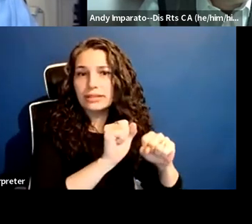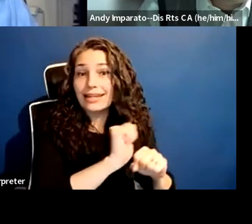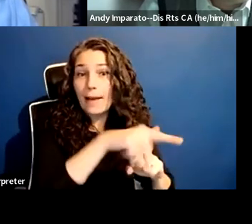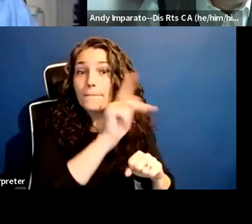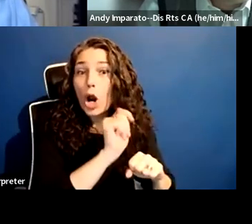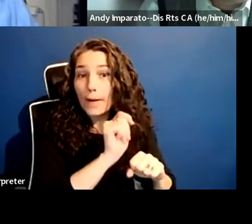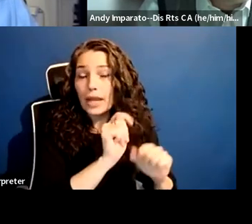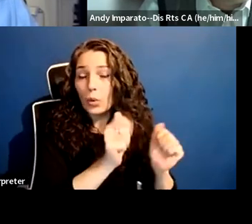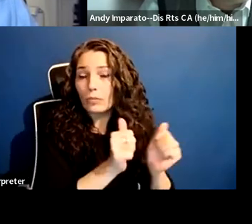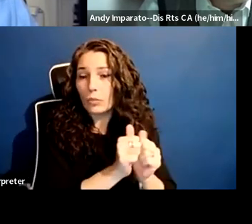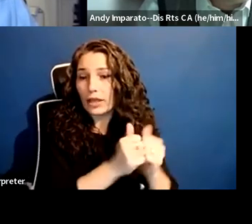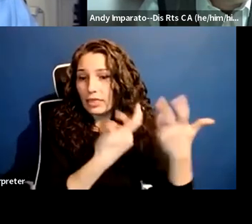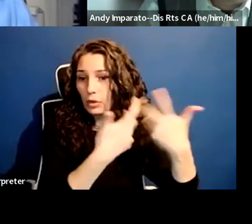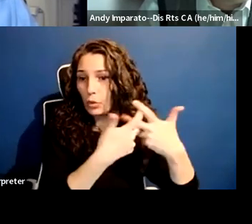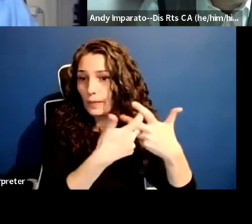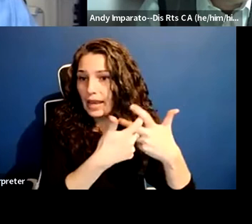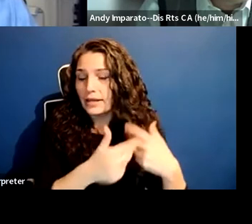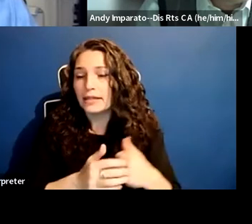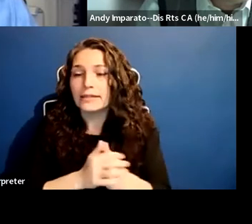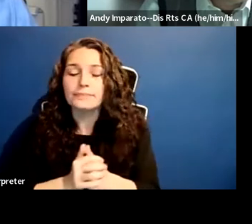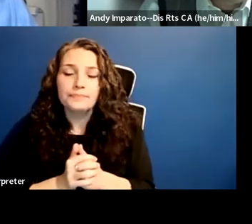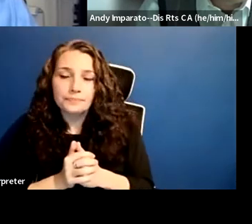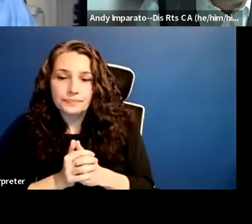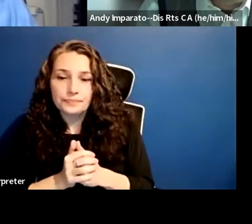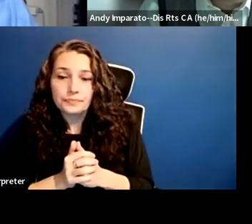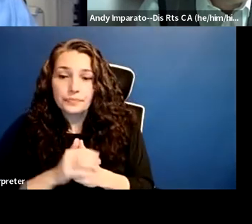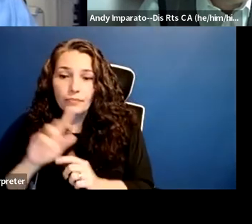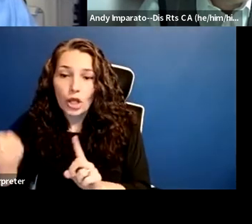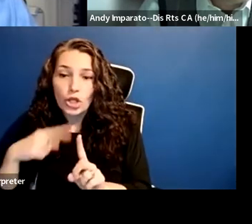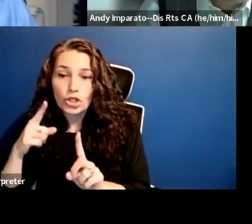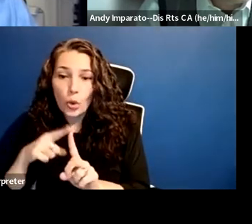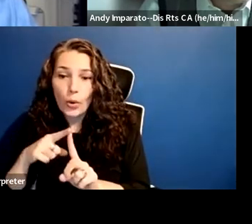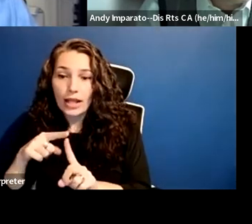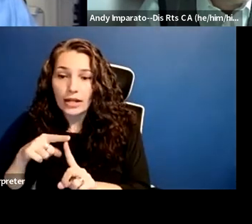the one with intellectual and developmental disabilities, told their program about it,